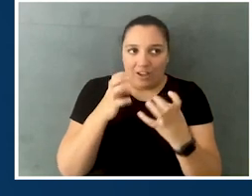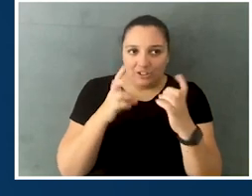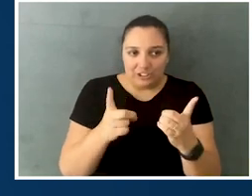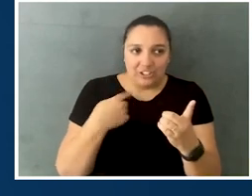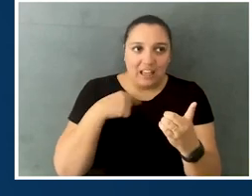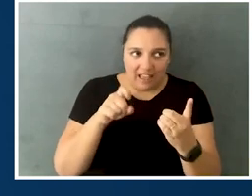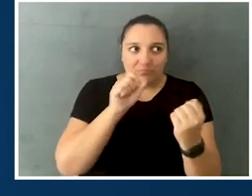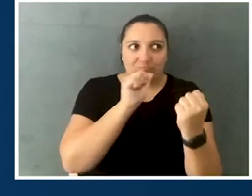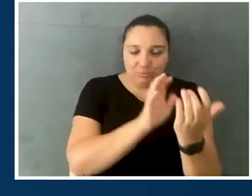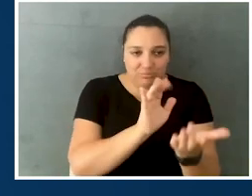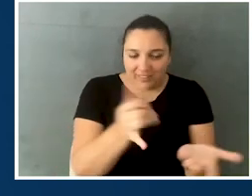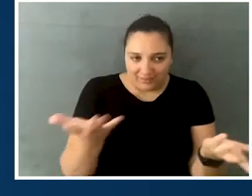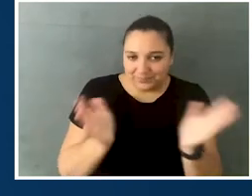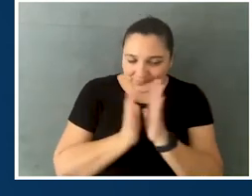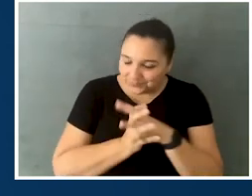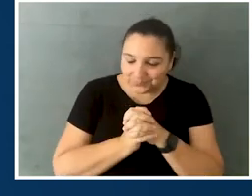that's what I have to do.